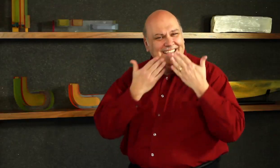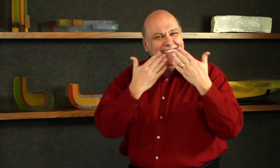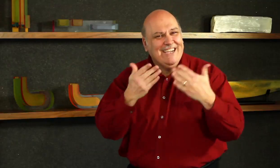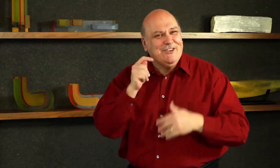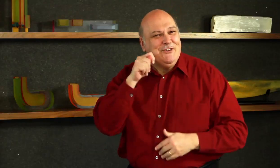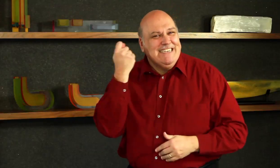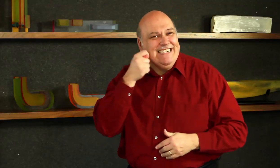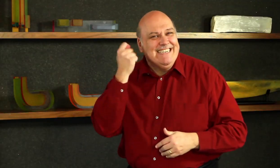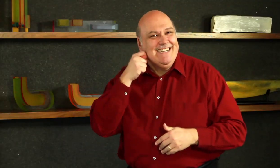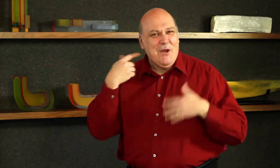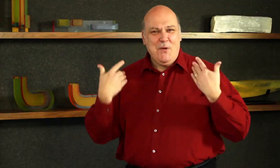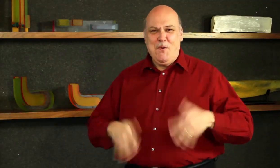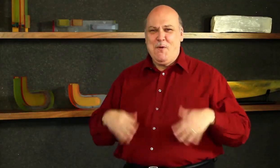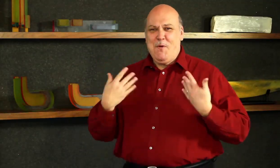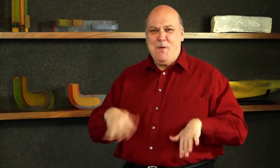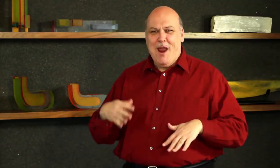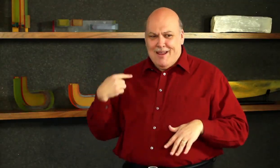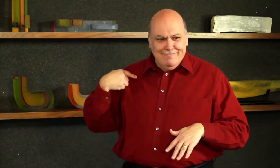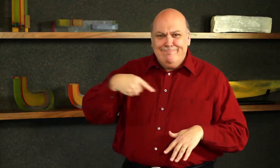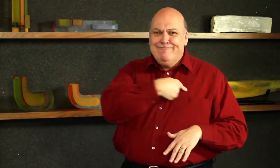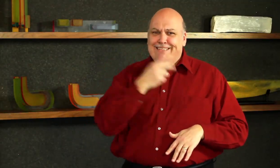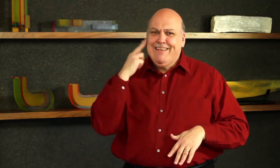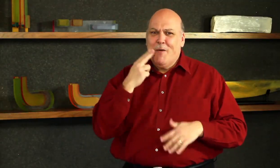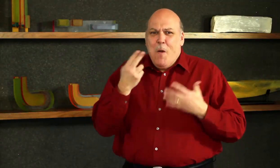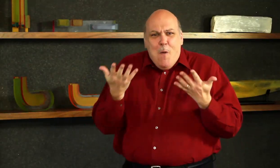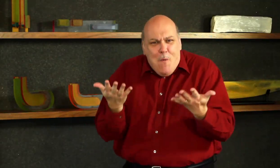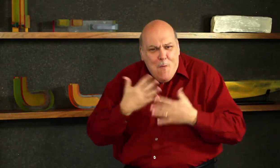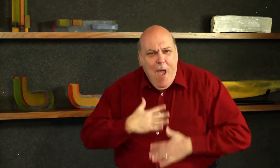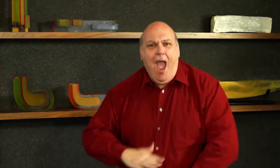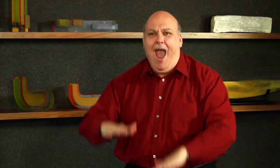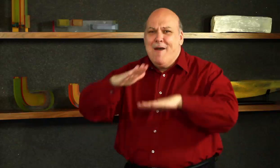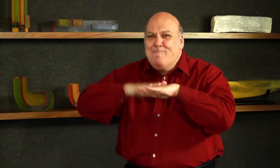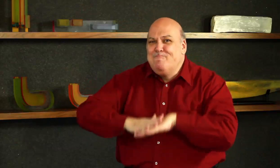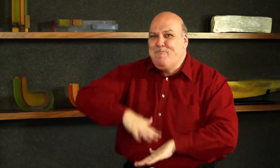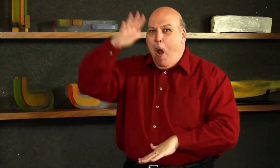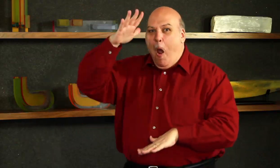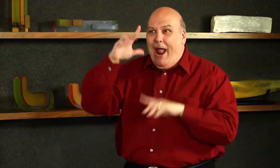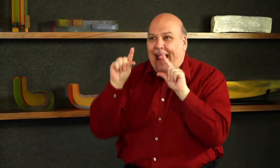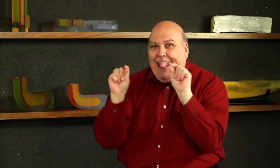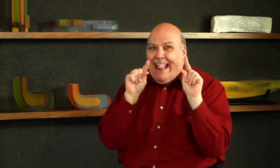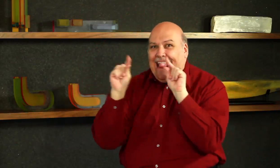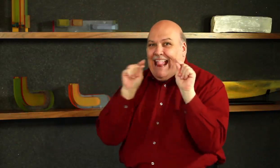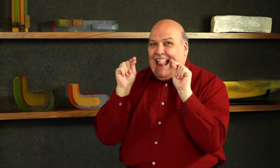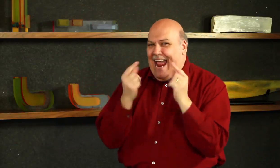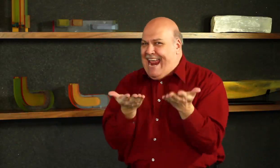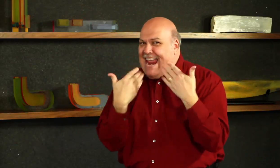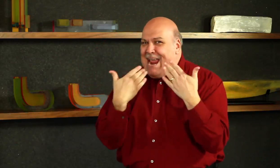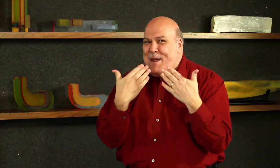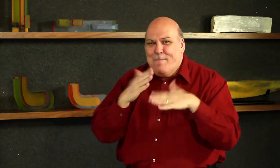Thank you Tristan. Tristan will continue to keep us informed on Deaf Entertainment through his Deafbeat